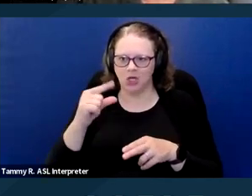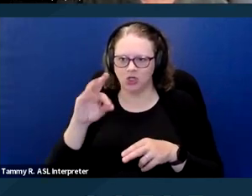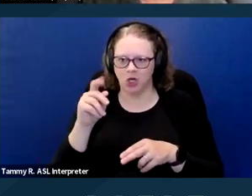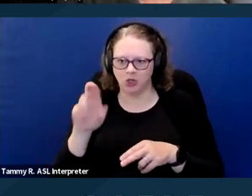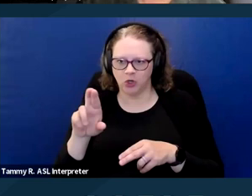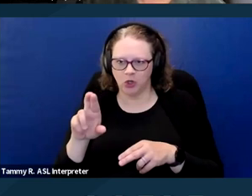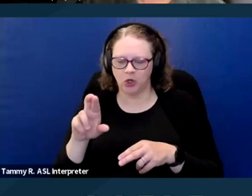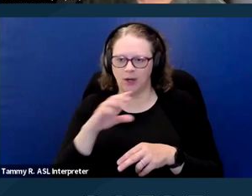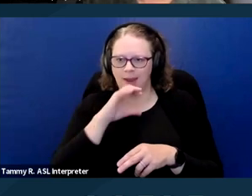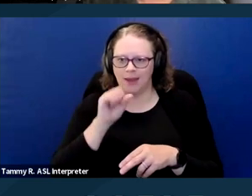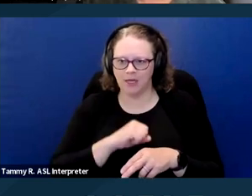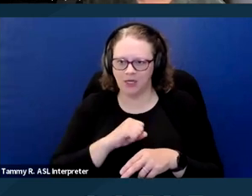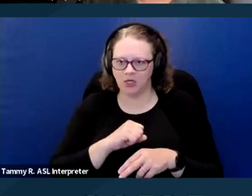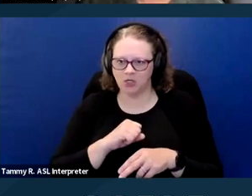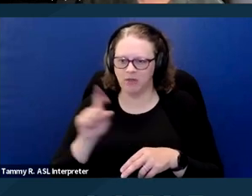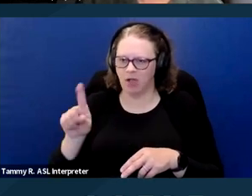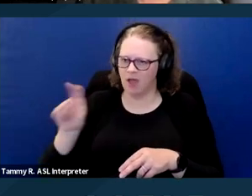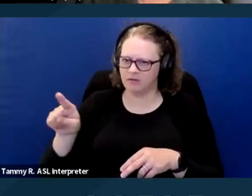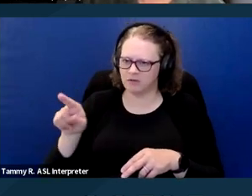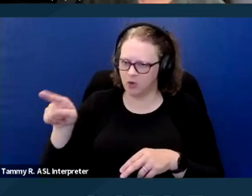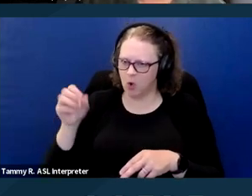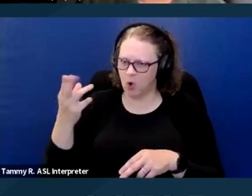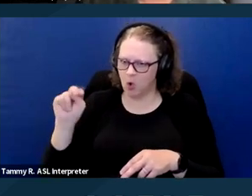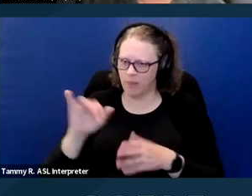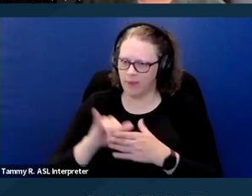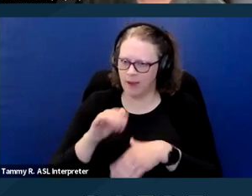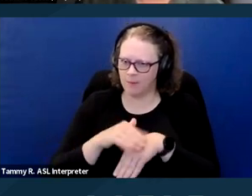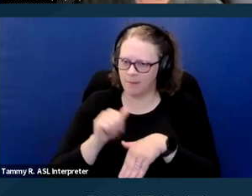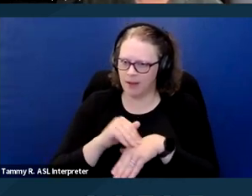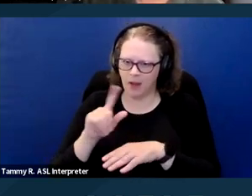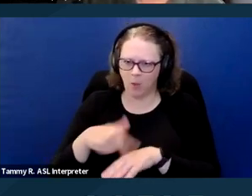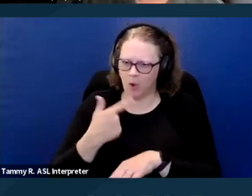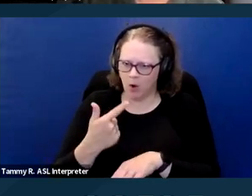how long the tenant has owned the pet, whether the pet is housebroken,